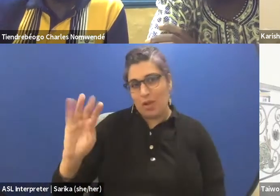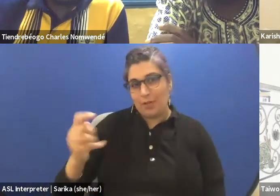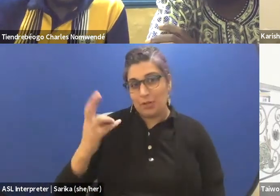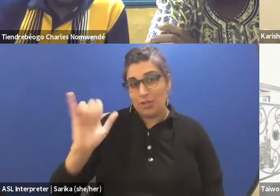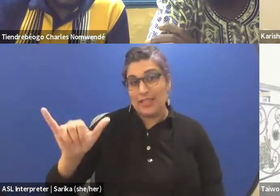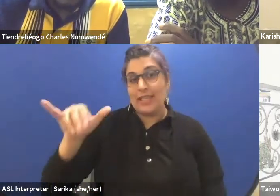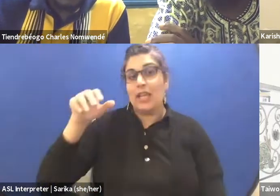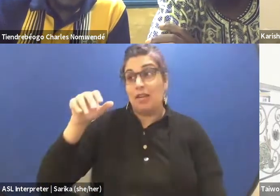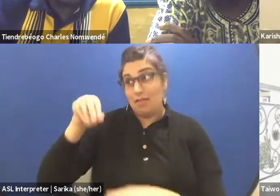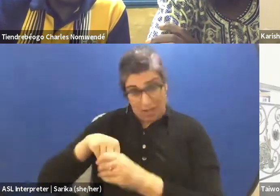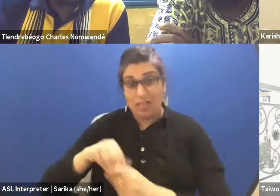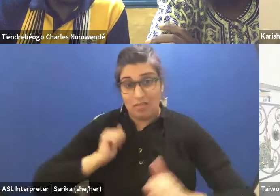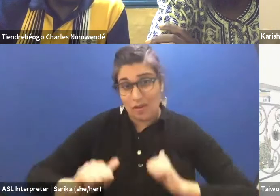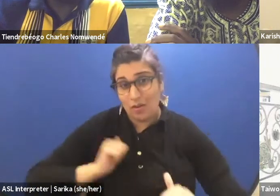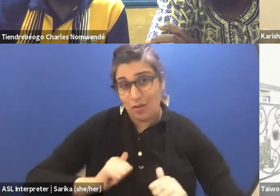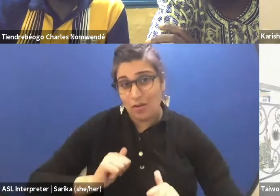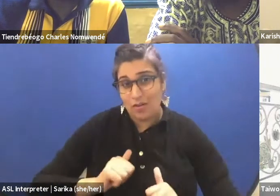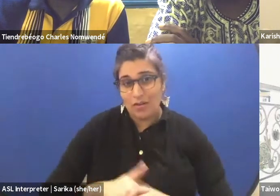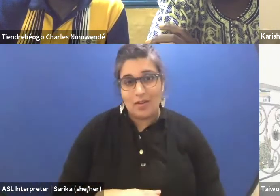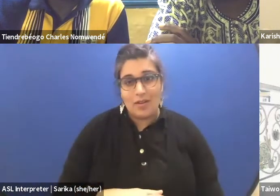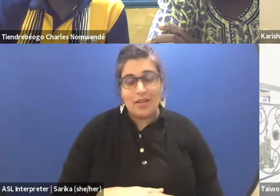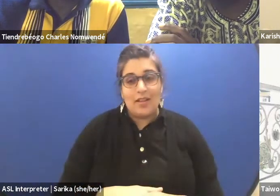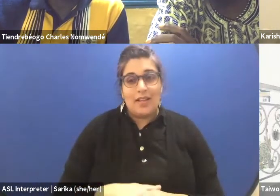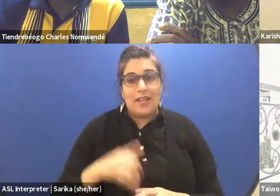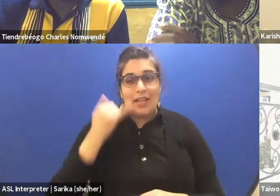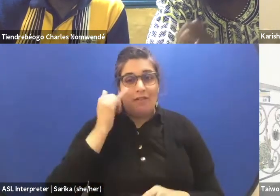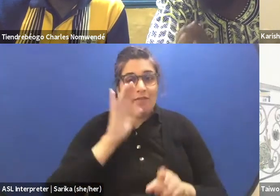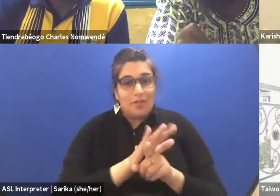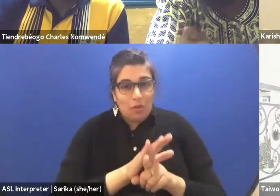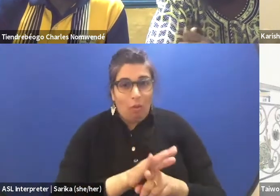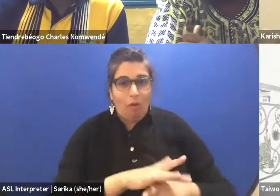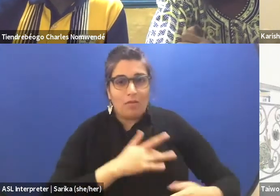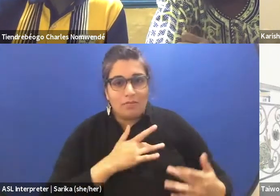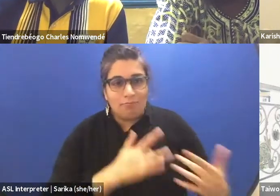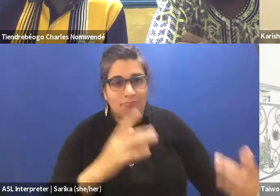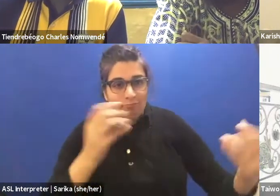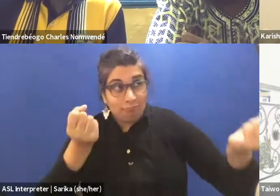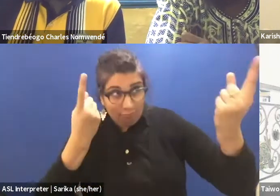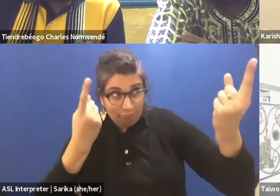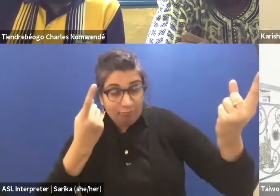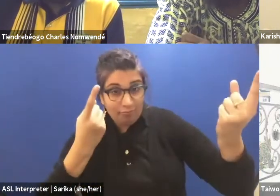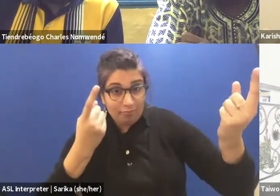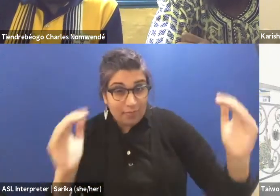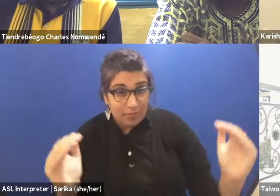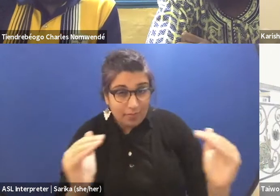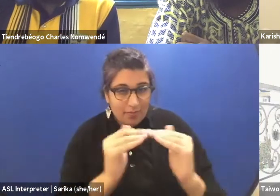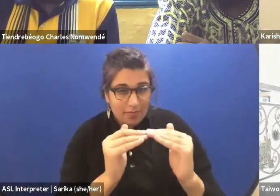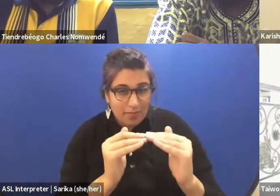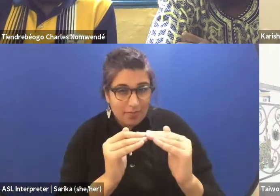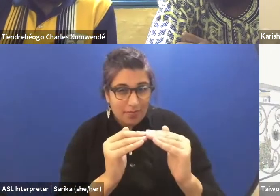(Charles speaking French) If your sensibility is just. (Charles speaking French)